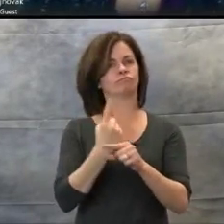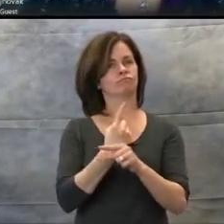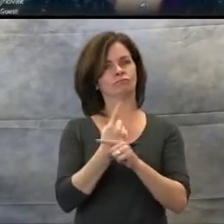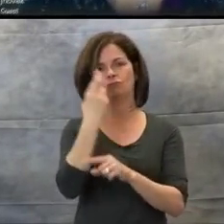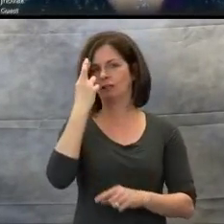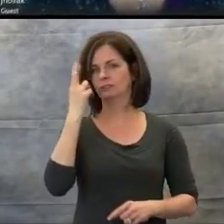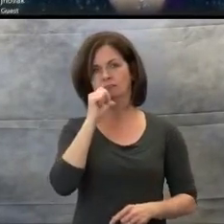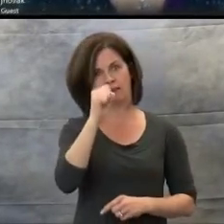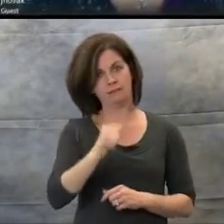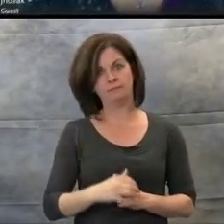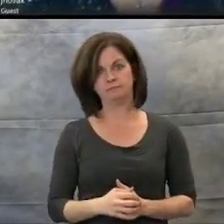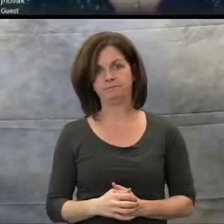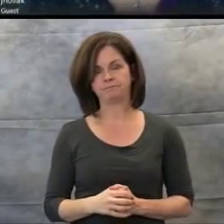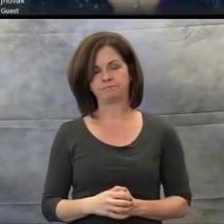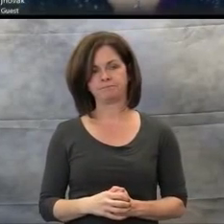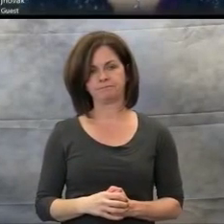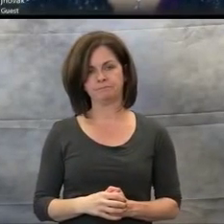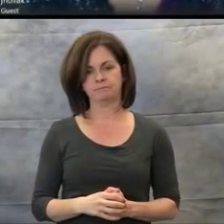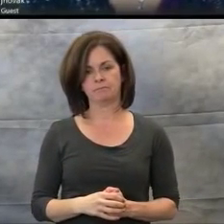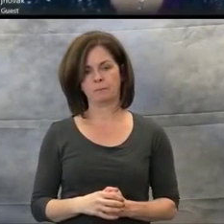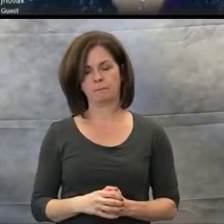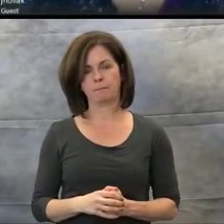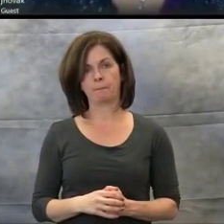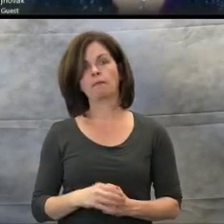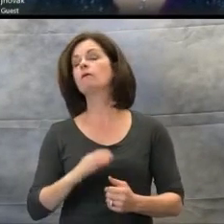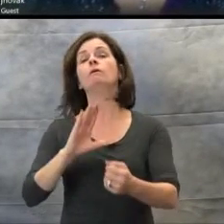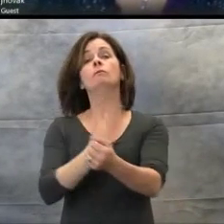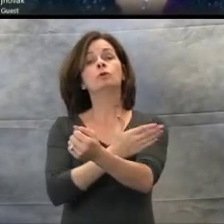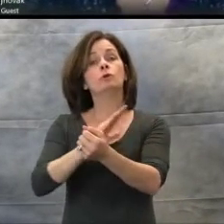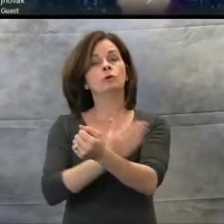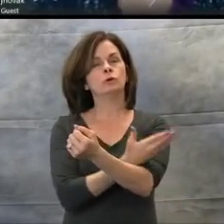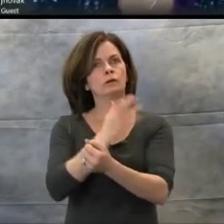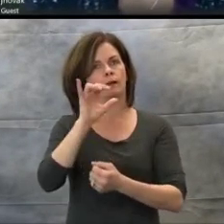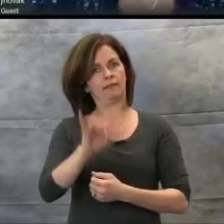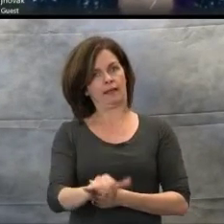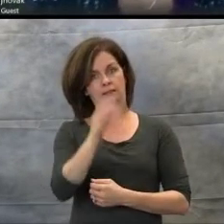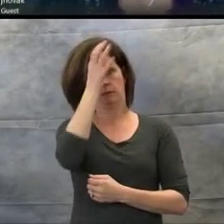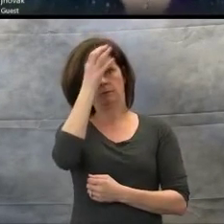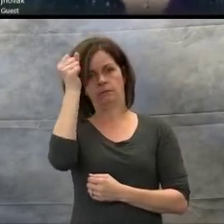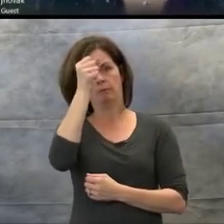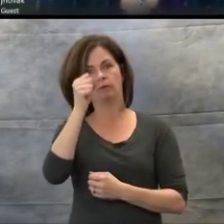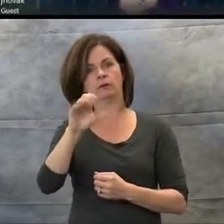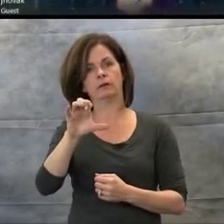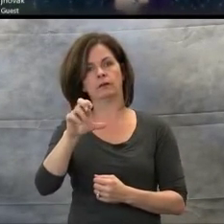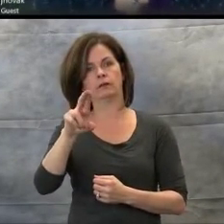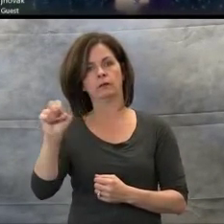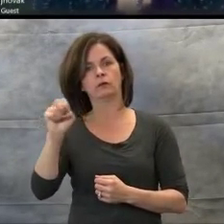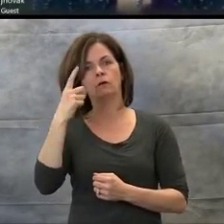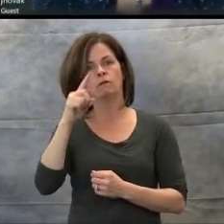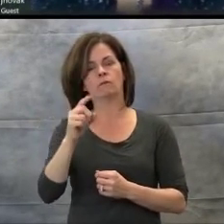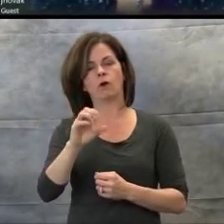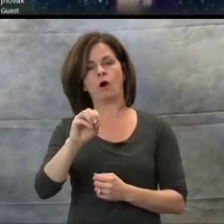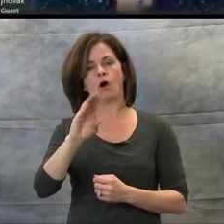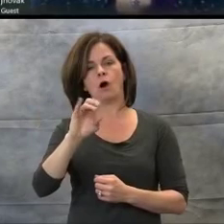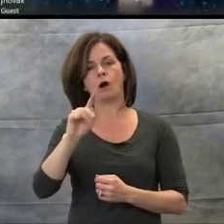Using music as a memory cue for objects or tasks in the environment. It is no secret that music